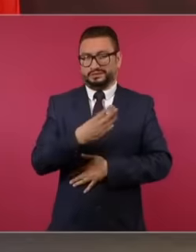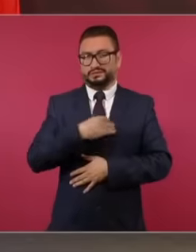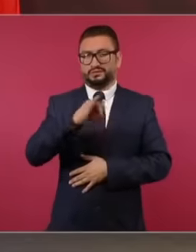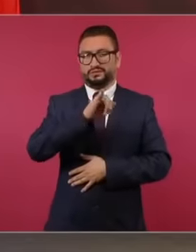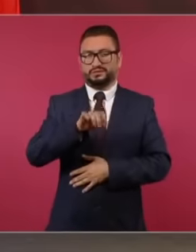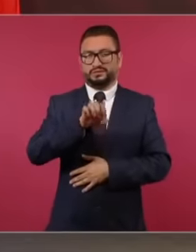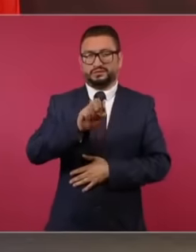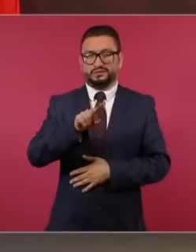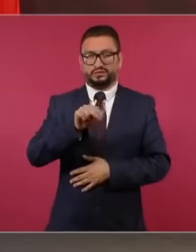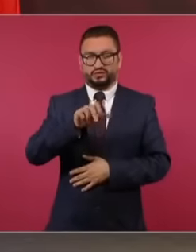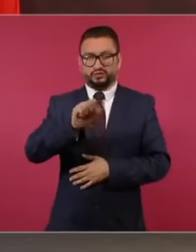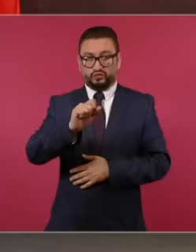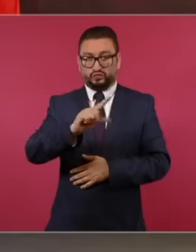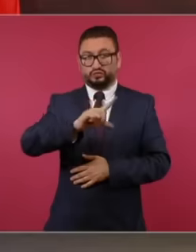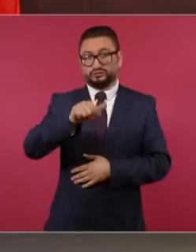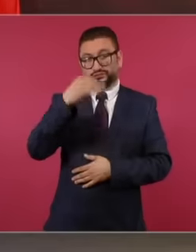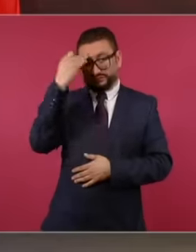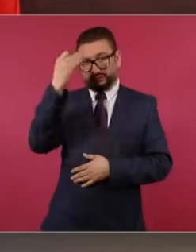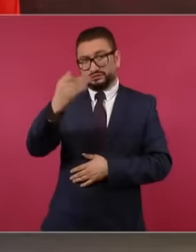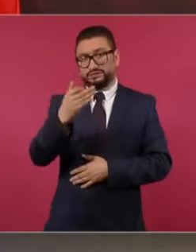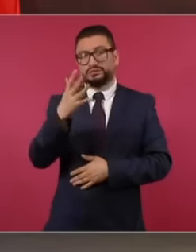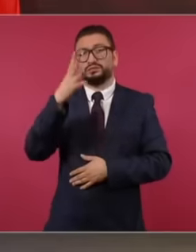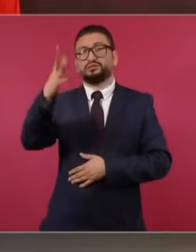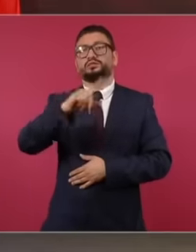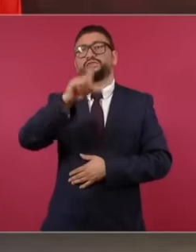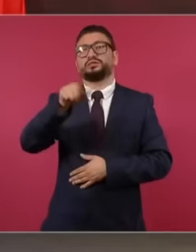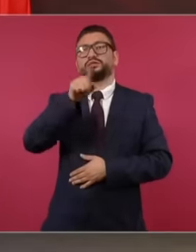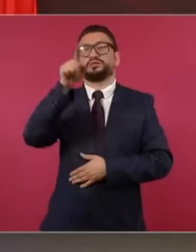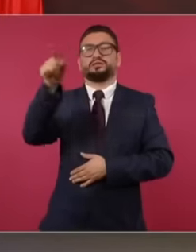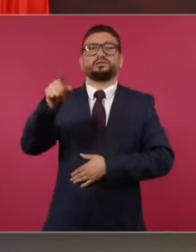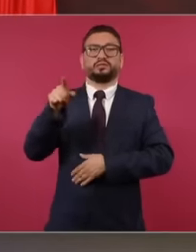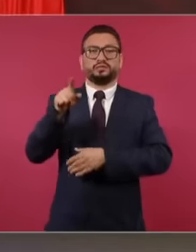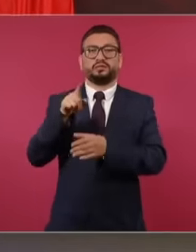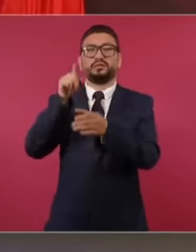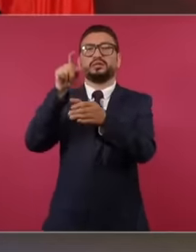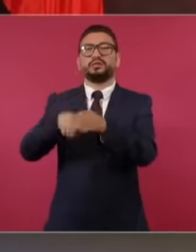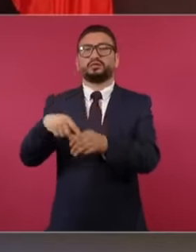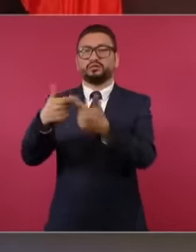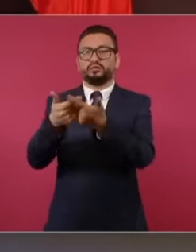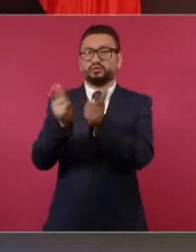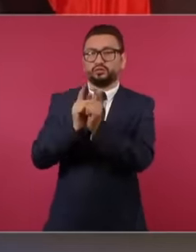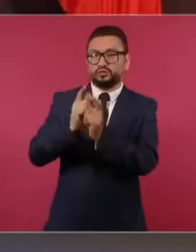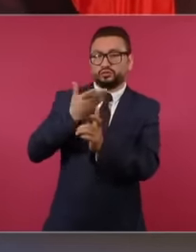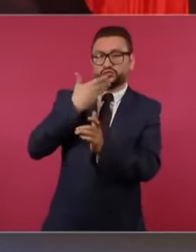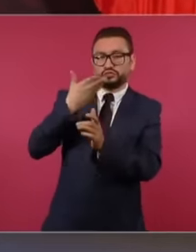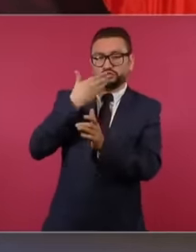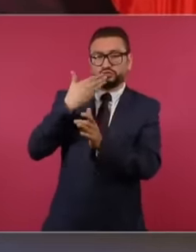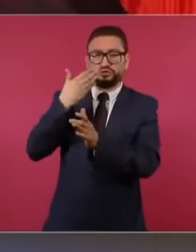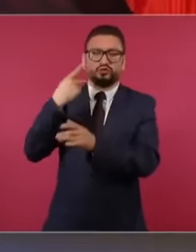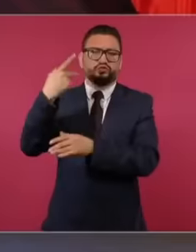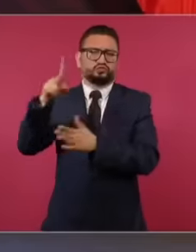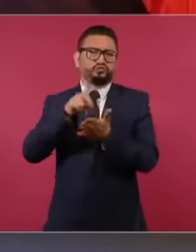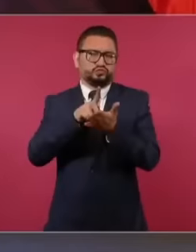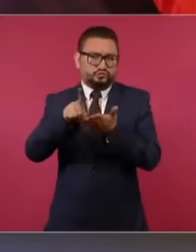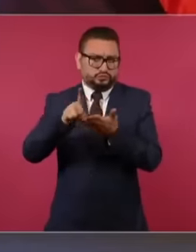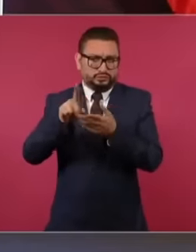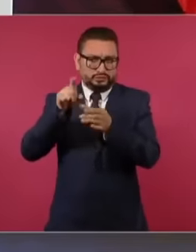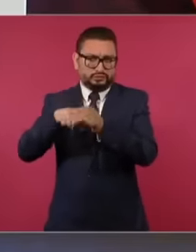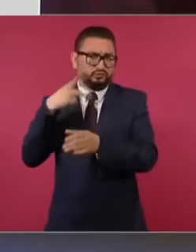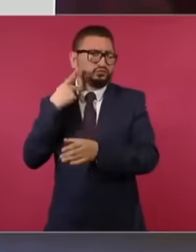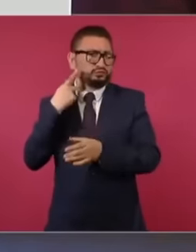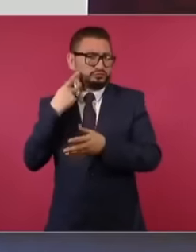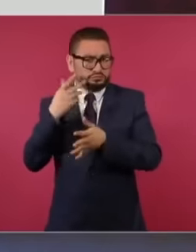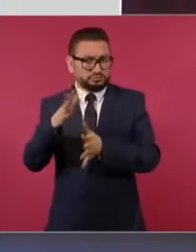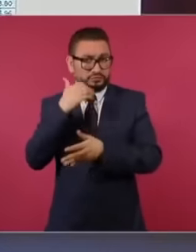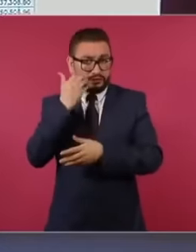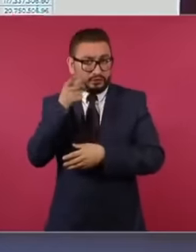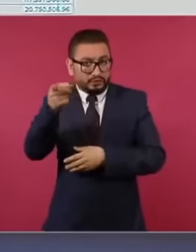and he goes to join the conservative bloc Of course he has the right nothing more than